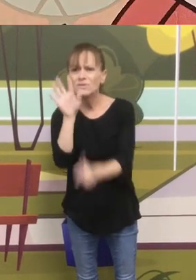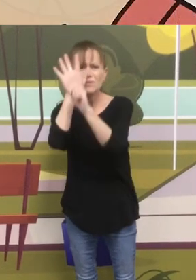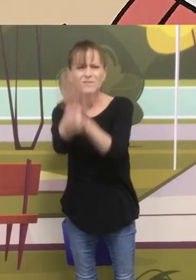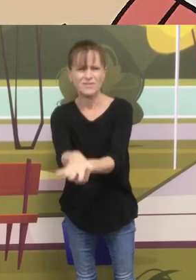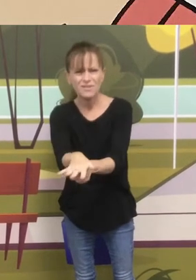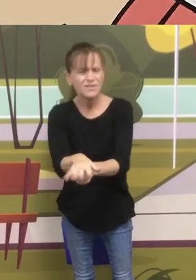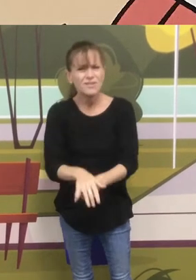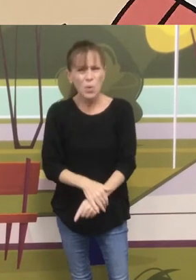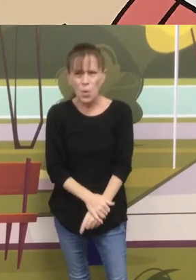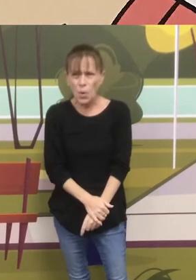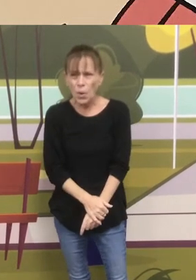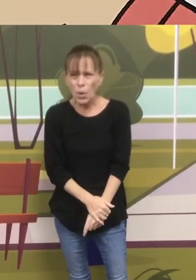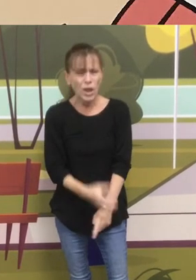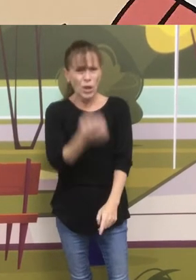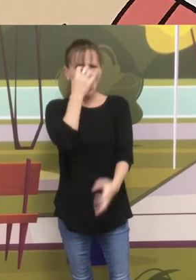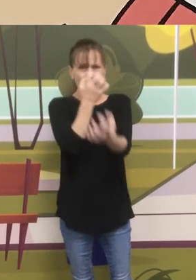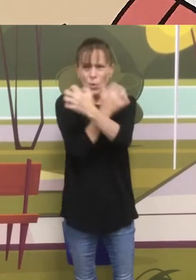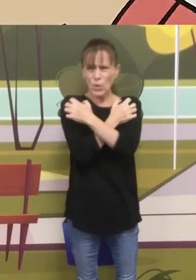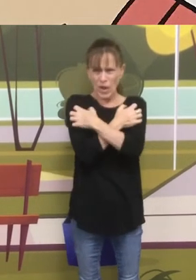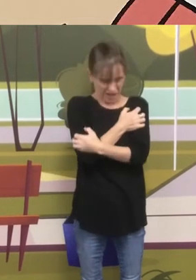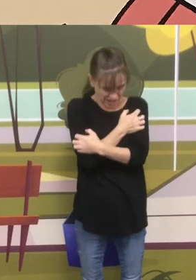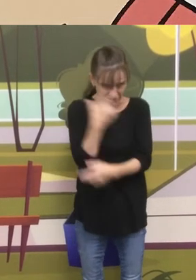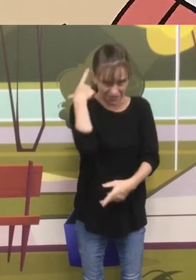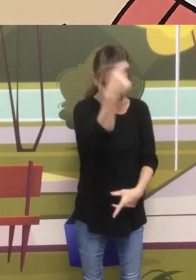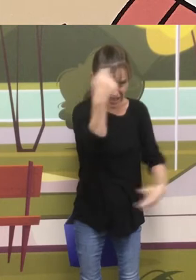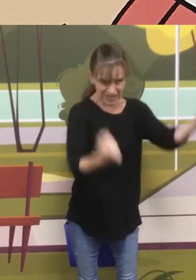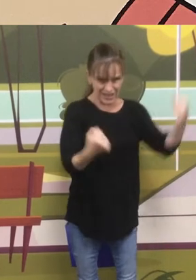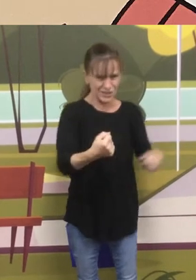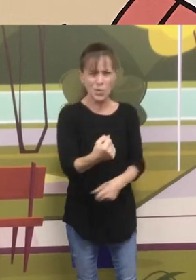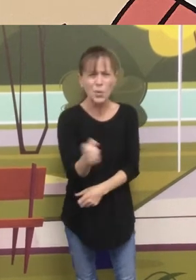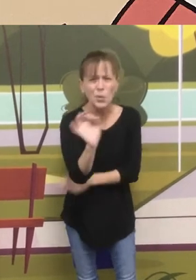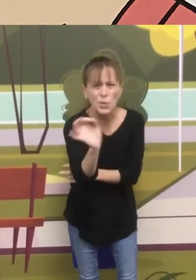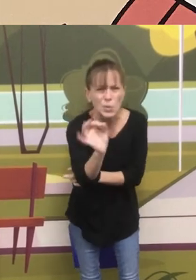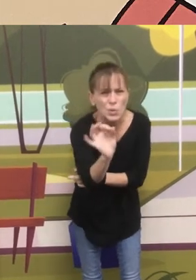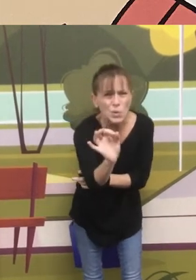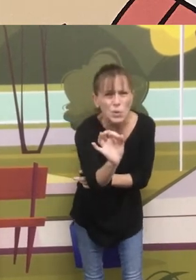Koalas do not drive fast cars, they do not visit friends on mars!